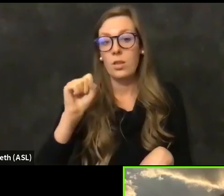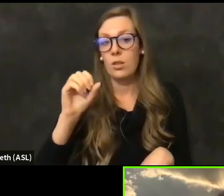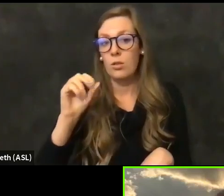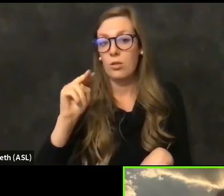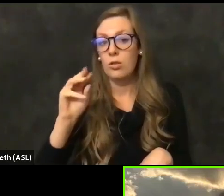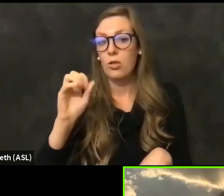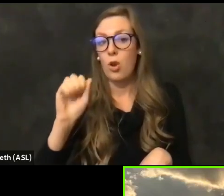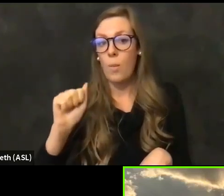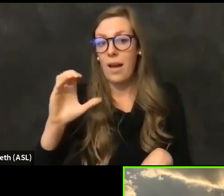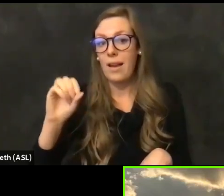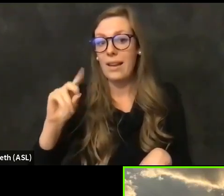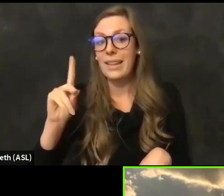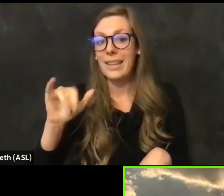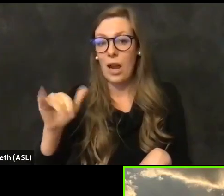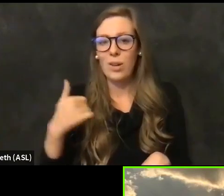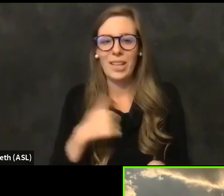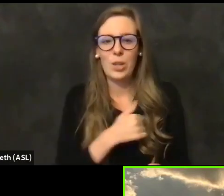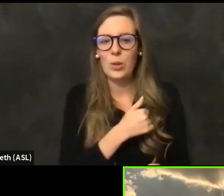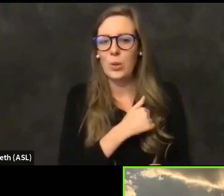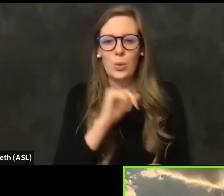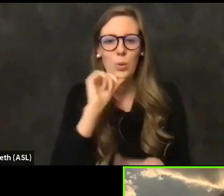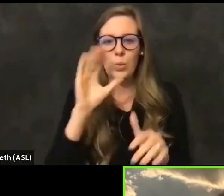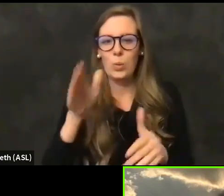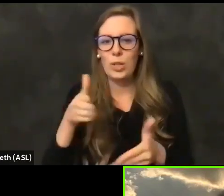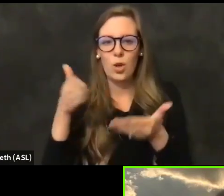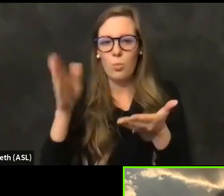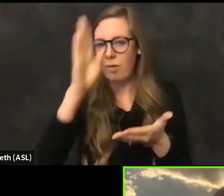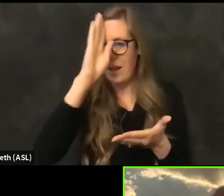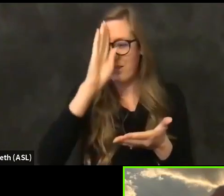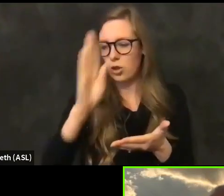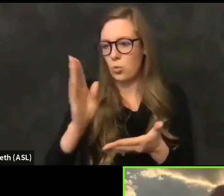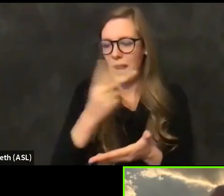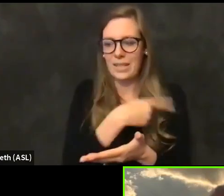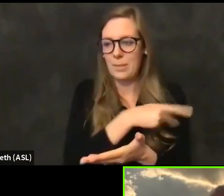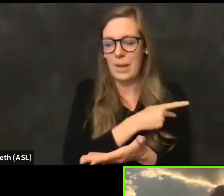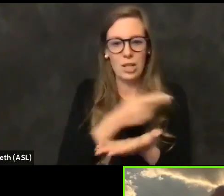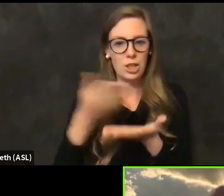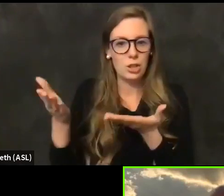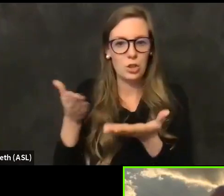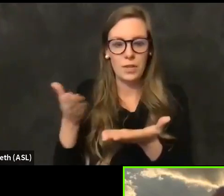county in that we do not provide direct patient services anymore.